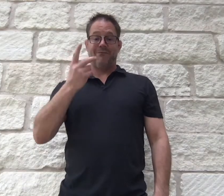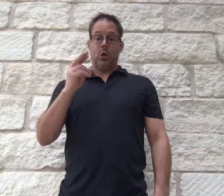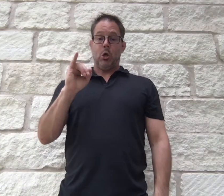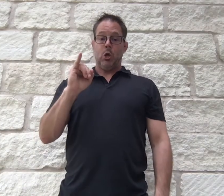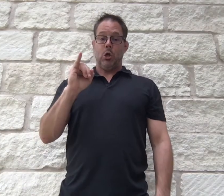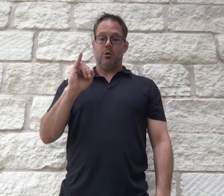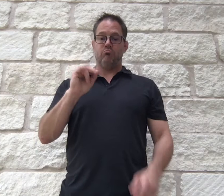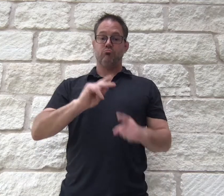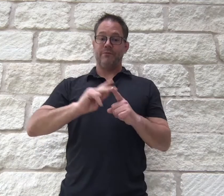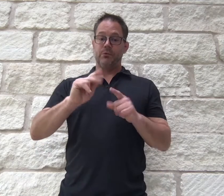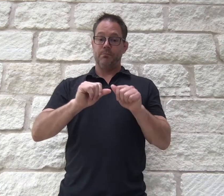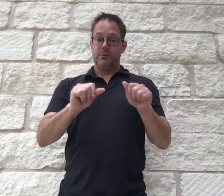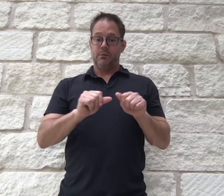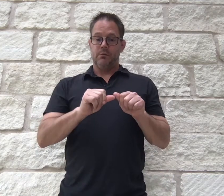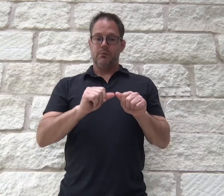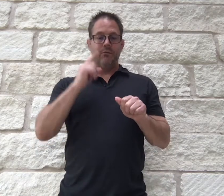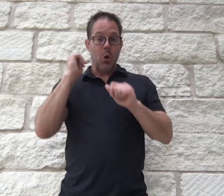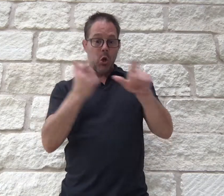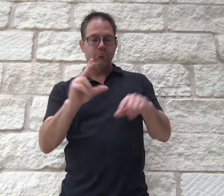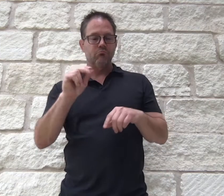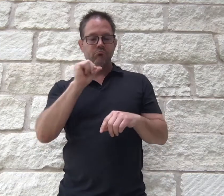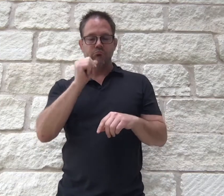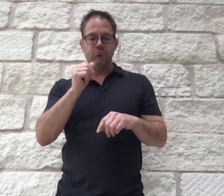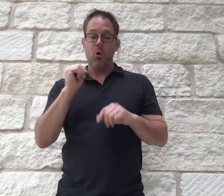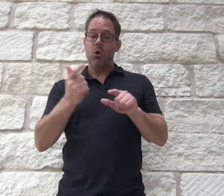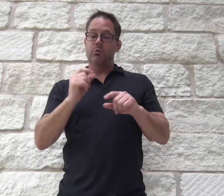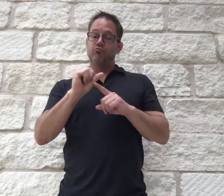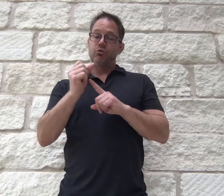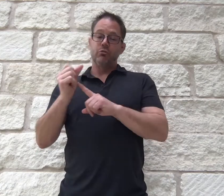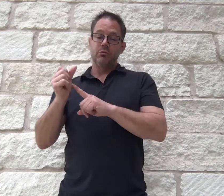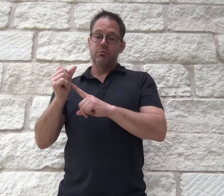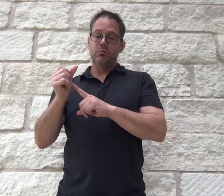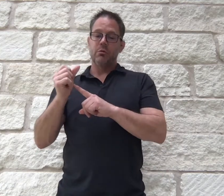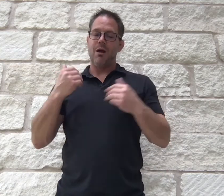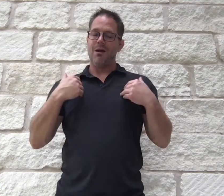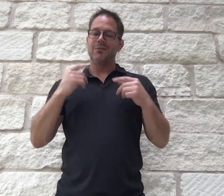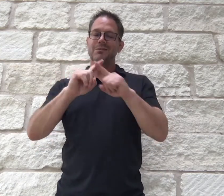Granted, VRI in professional space is not for everyone. Everyone's situation and circumstances may be